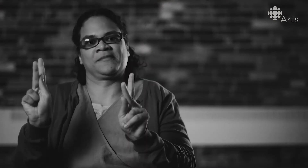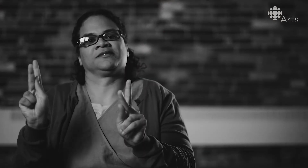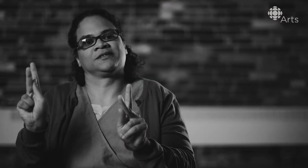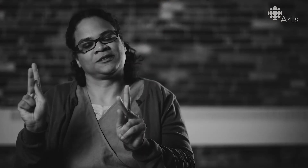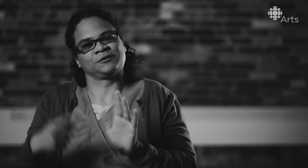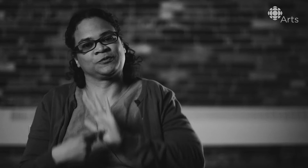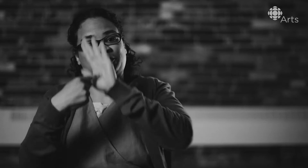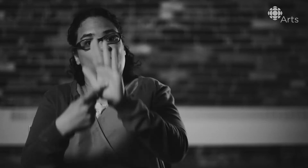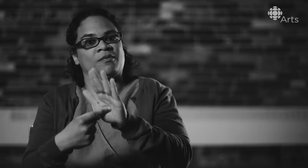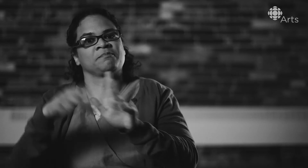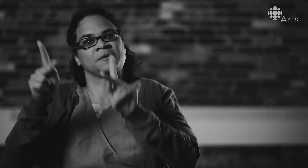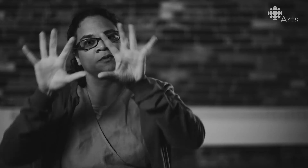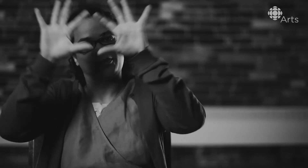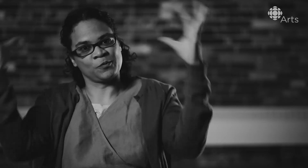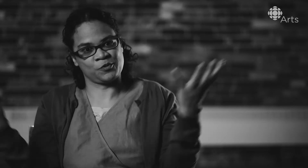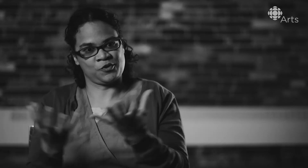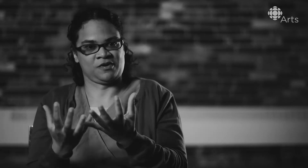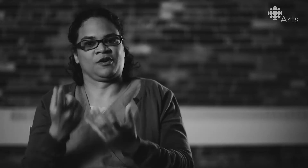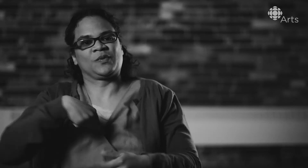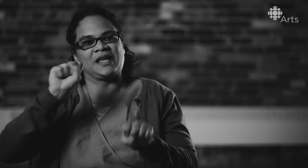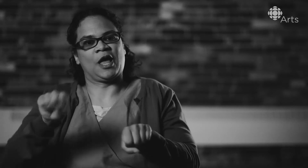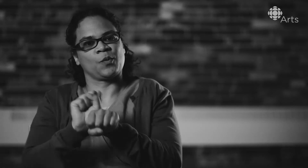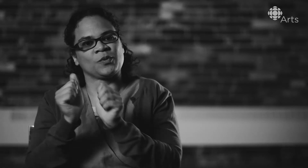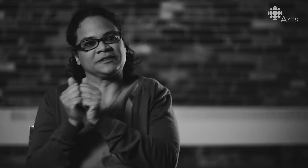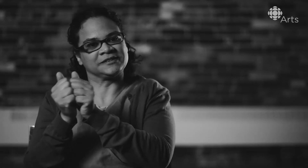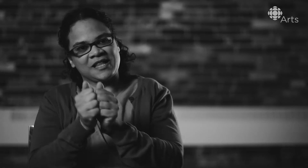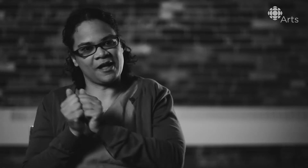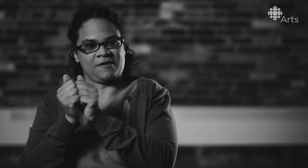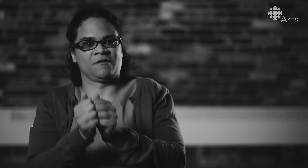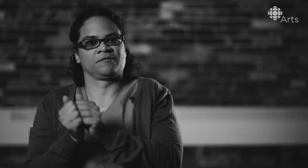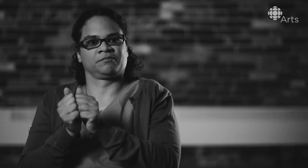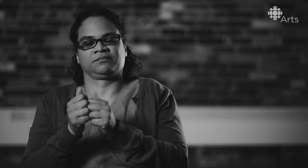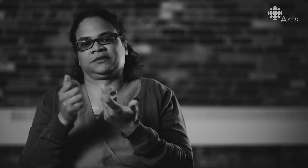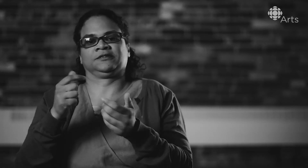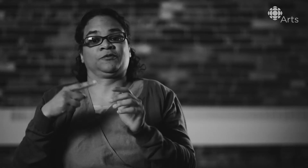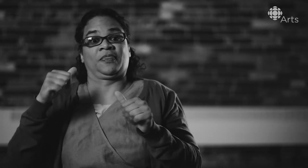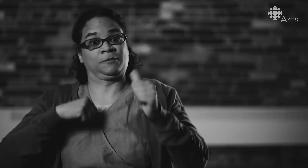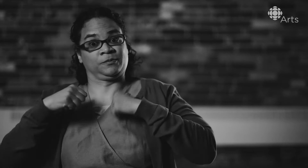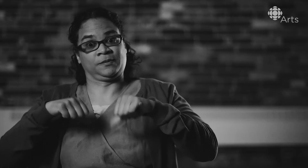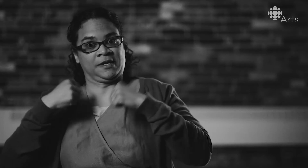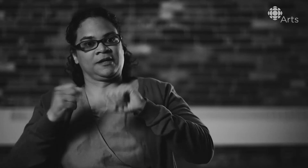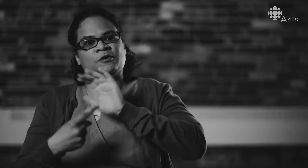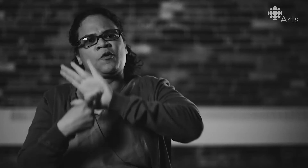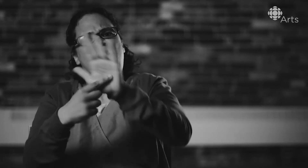The opportunities are incredible, and I mean, the nice thing about this play is you can see that we all can work together. We can all do this. We've built in cues.